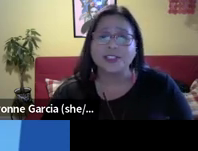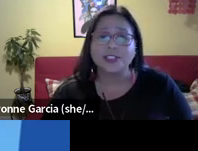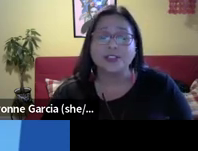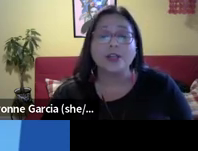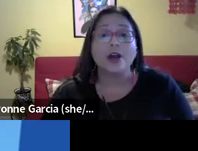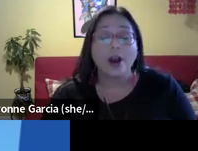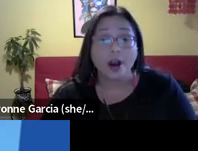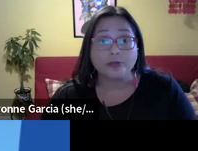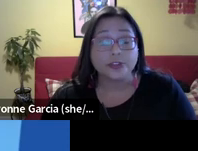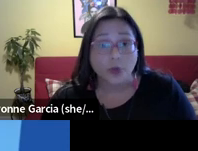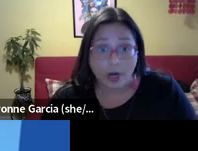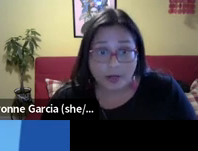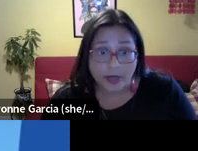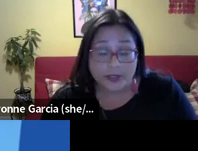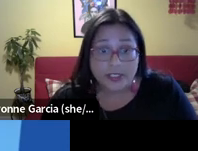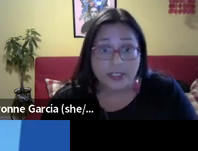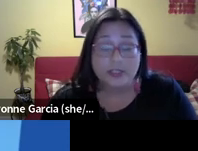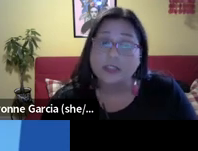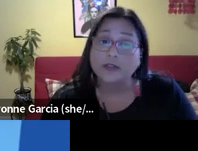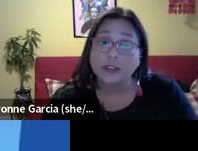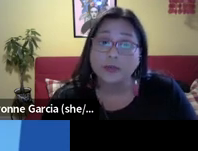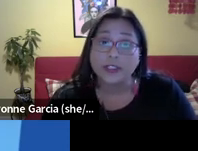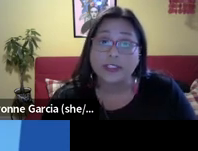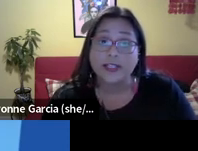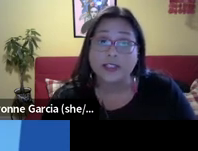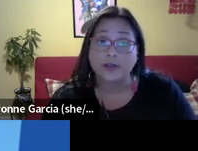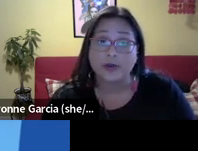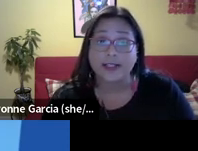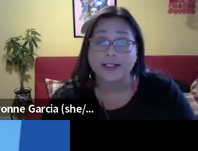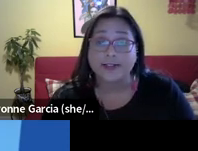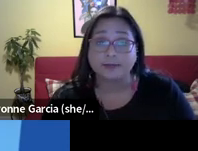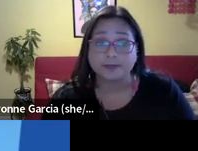Unfortunately, it is likely that the anti-democracy justices will continue to issue decisions